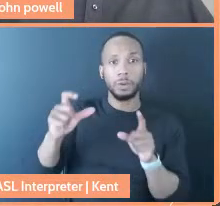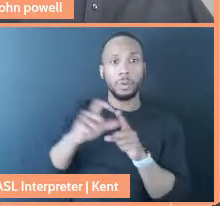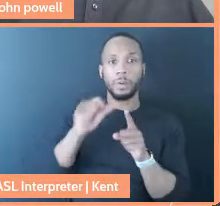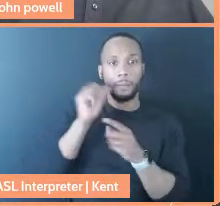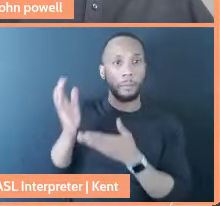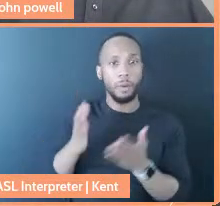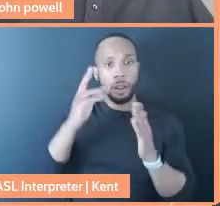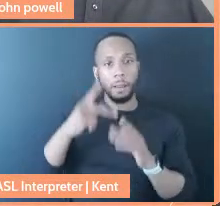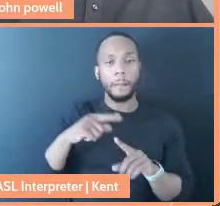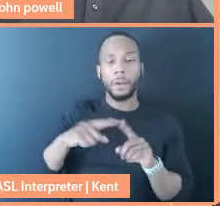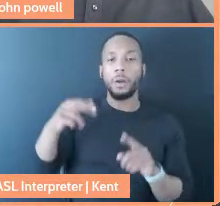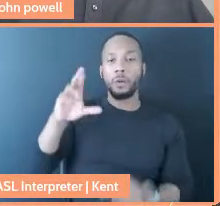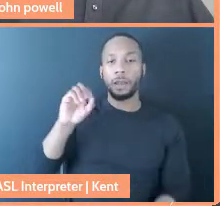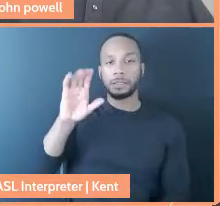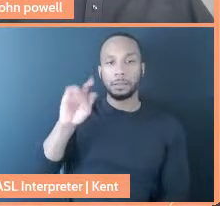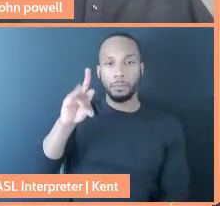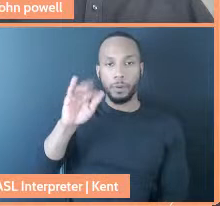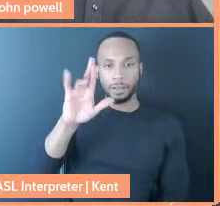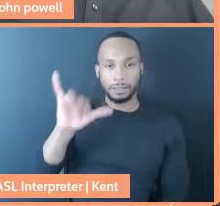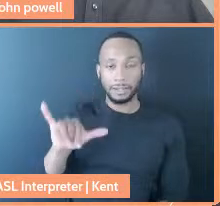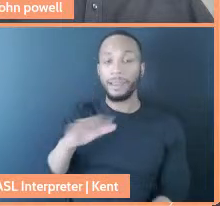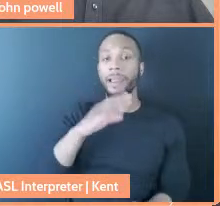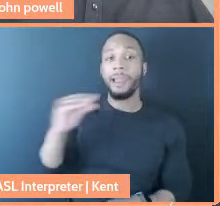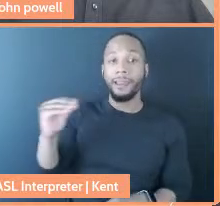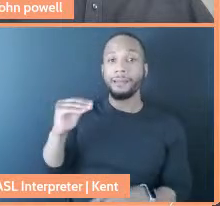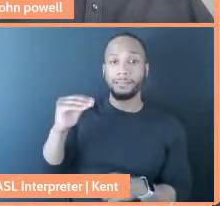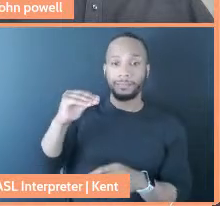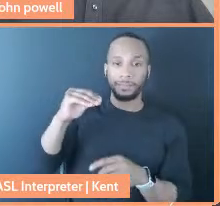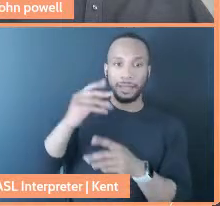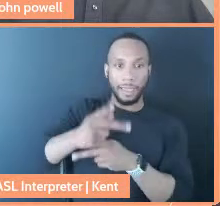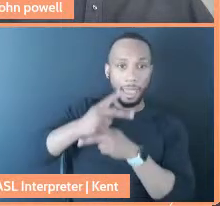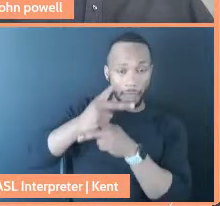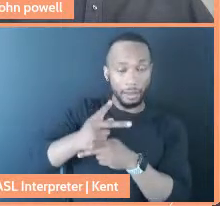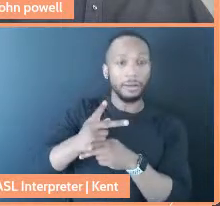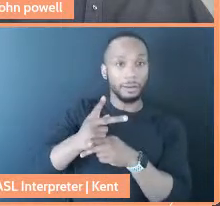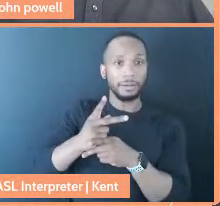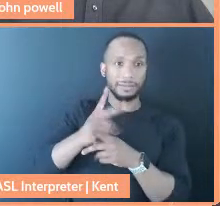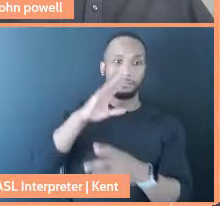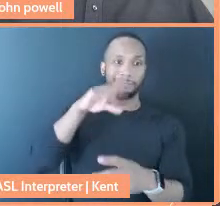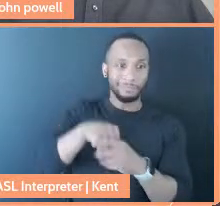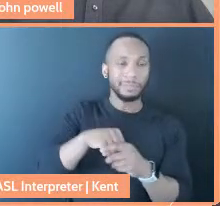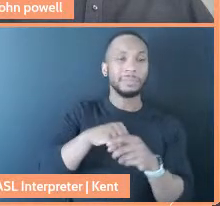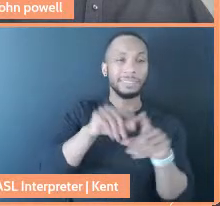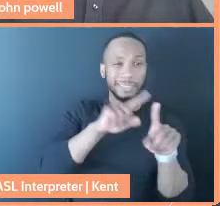reciprocity in care is something that lives in so many of the profiles that we did in the way